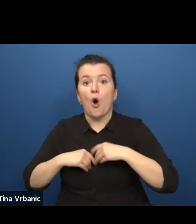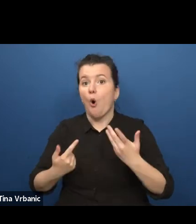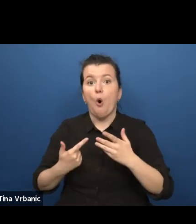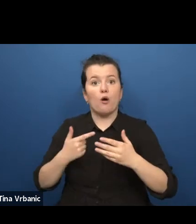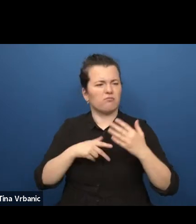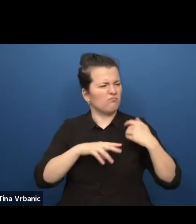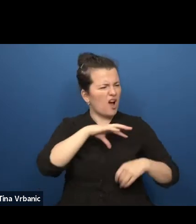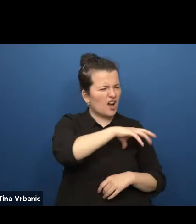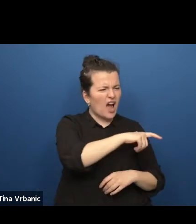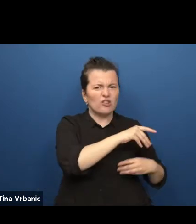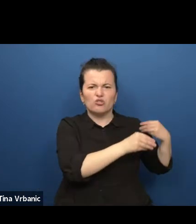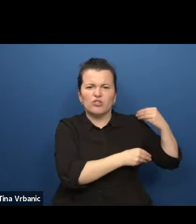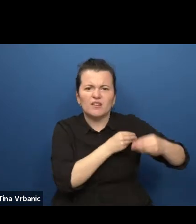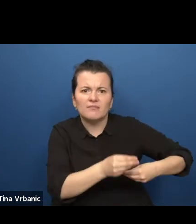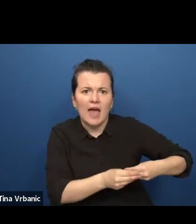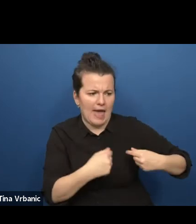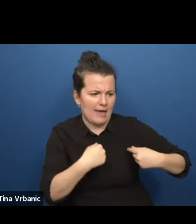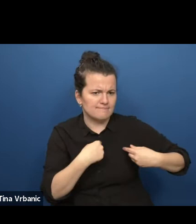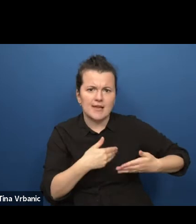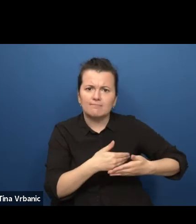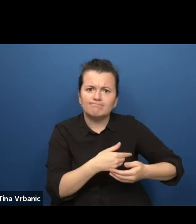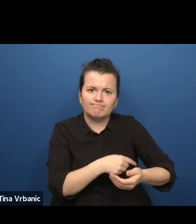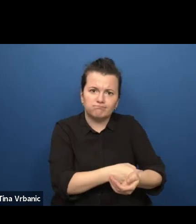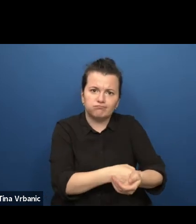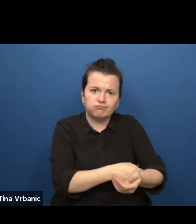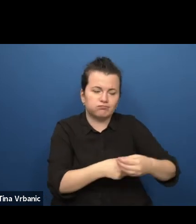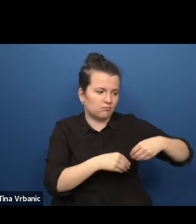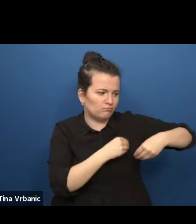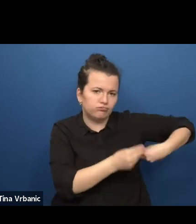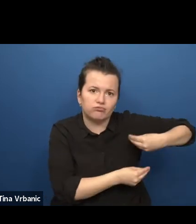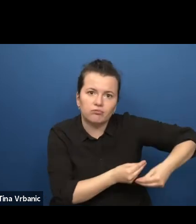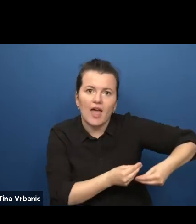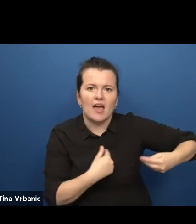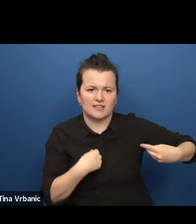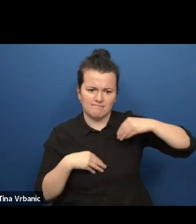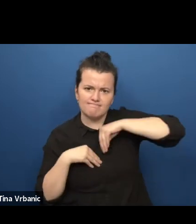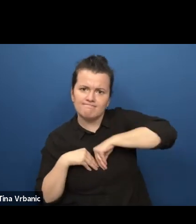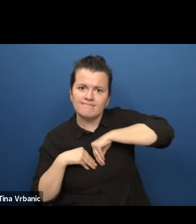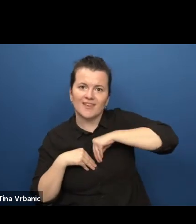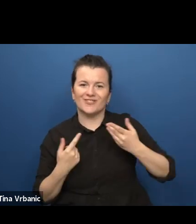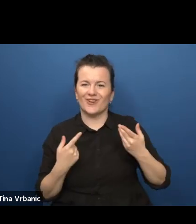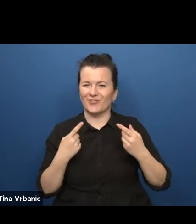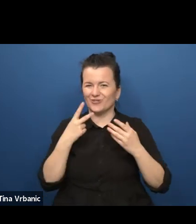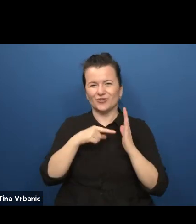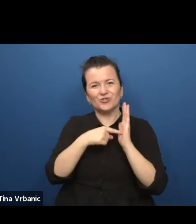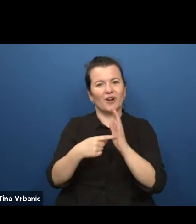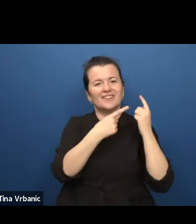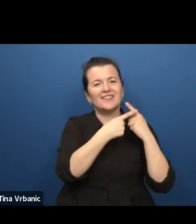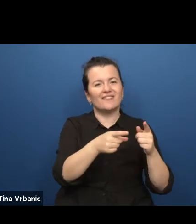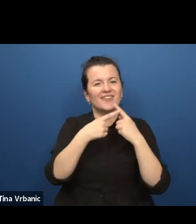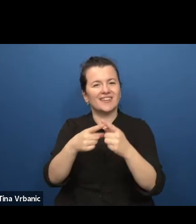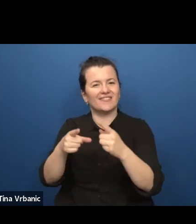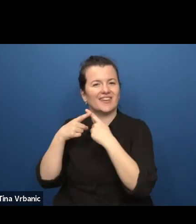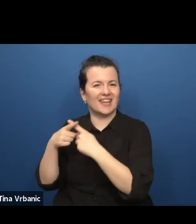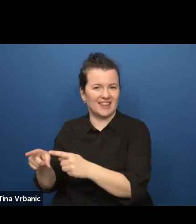among other aspects of one's identity. And it acknowledges that this systematic discrimination